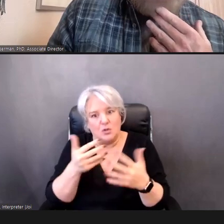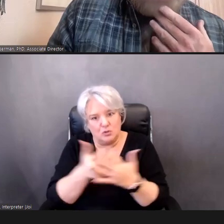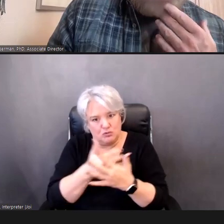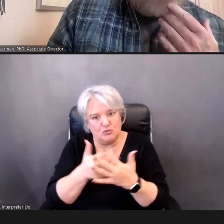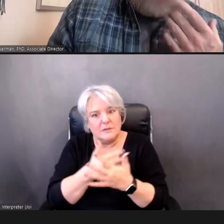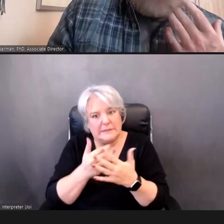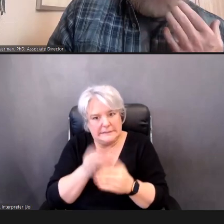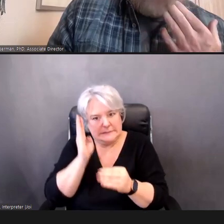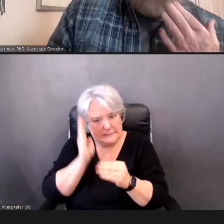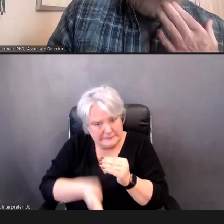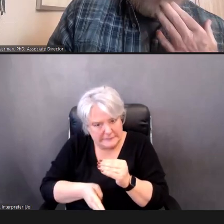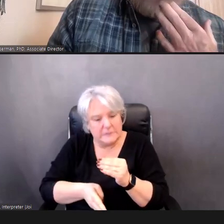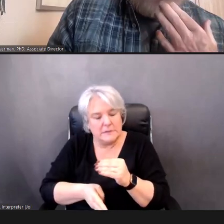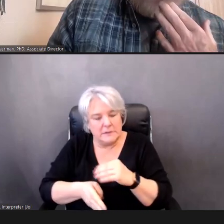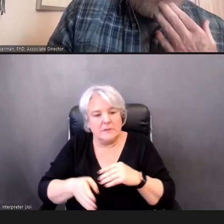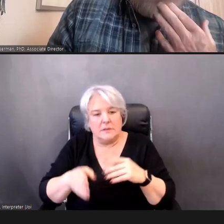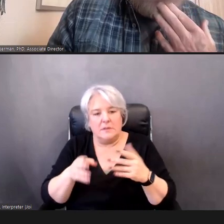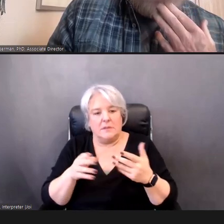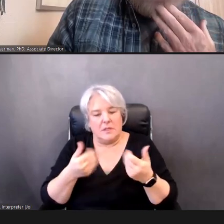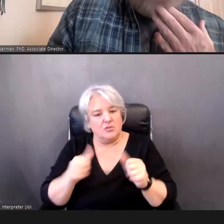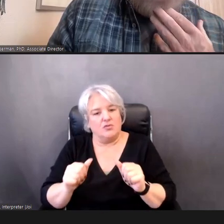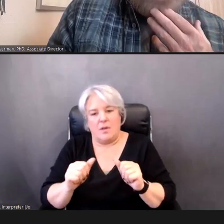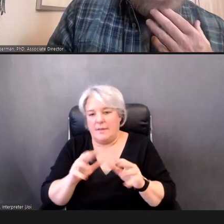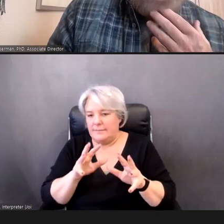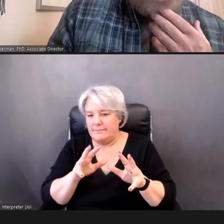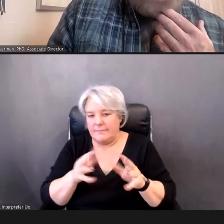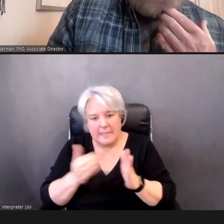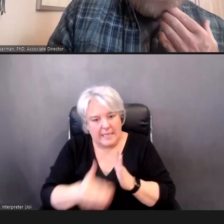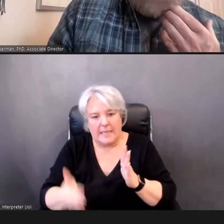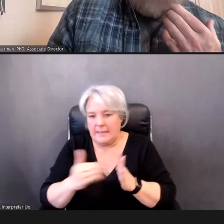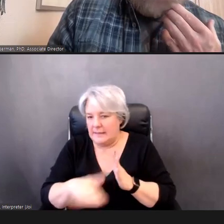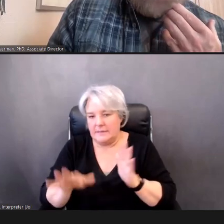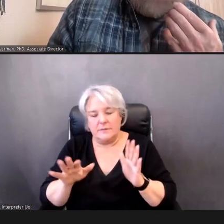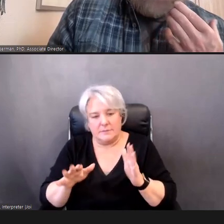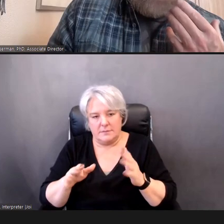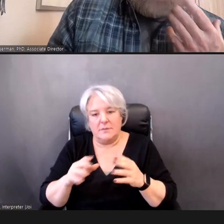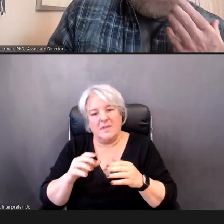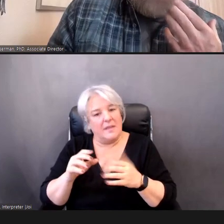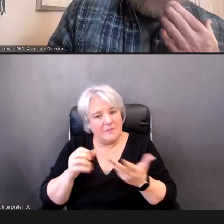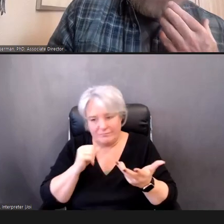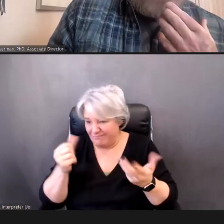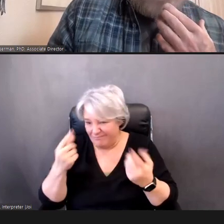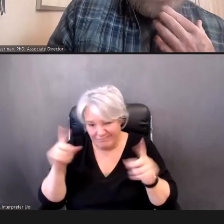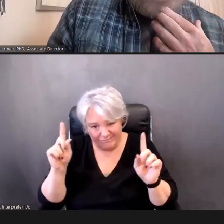ourselves and we need to refer them to an audiologist for a hearing evaluation, . DR.